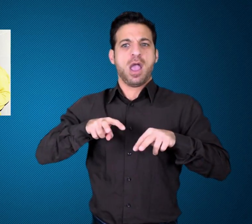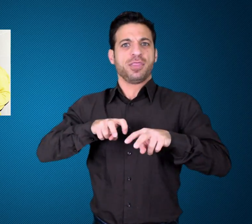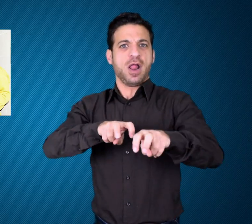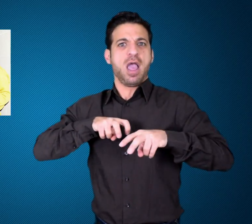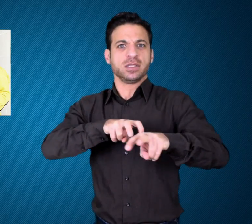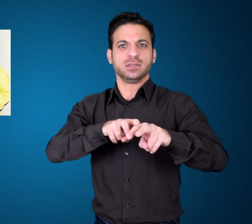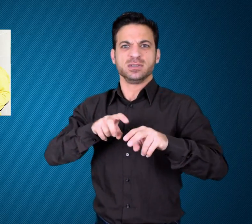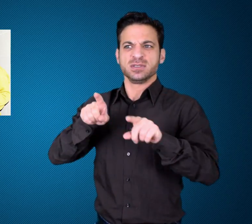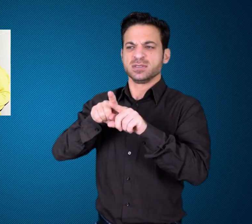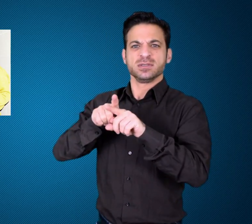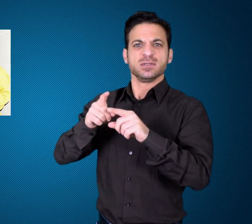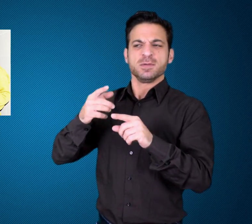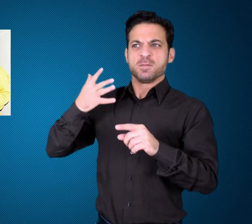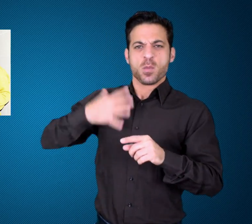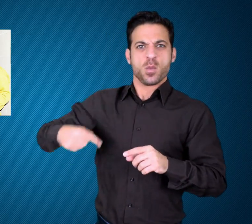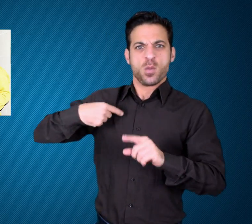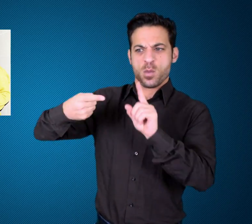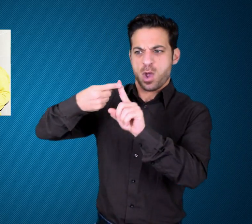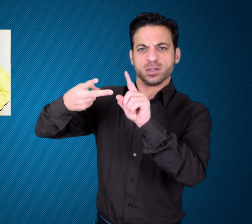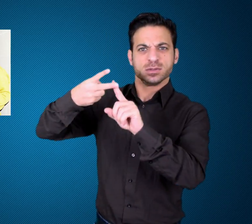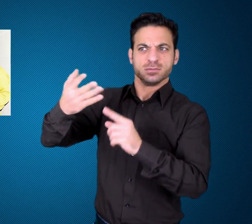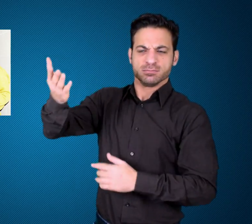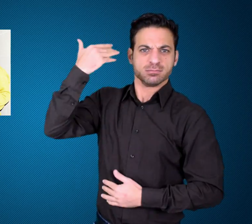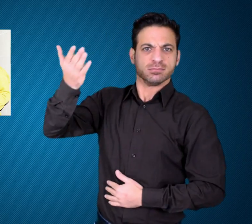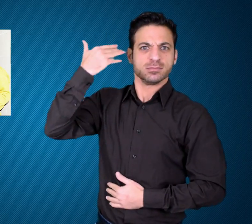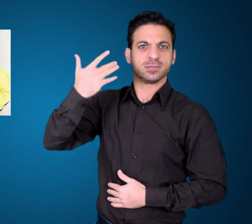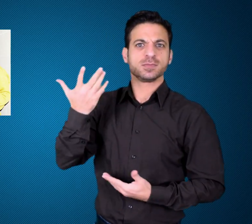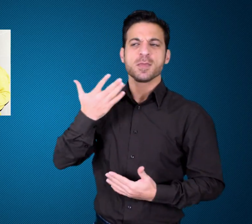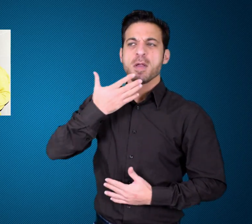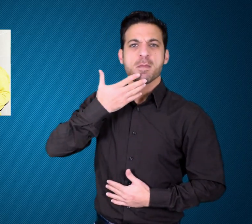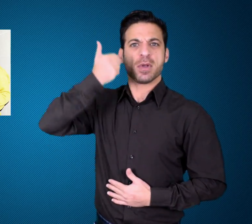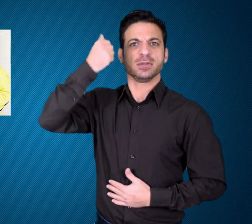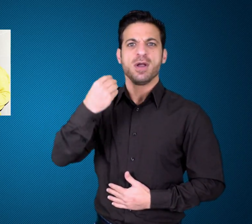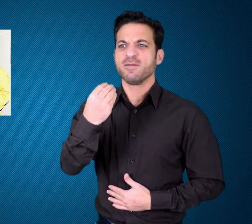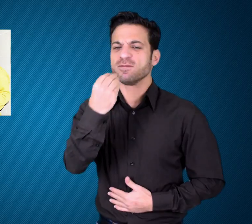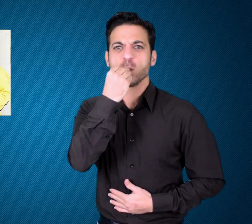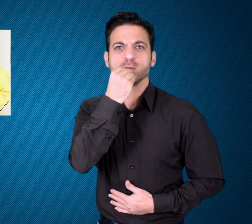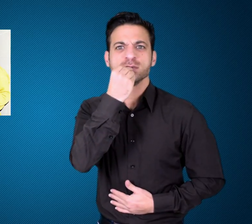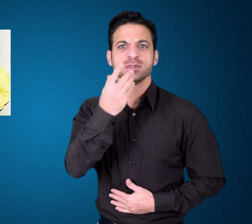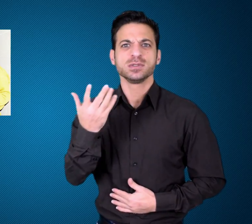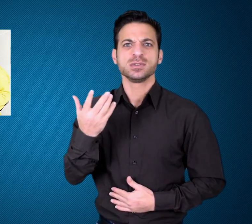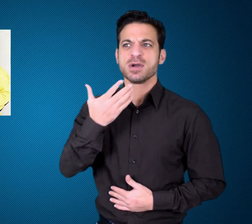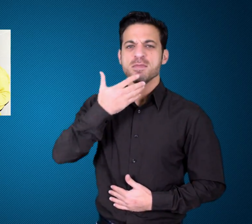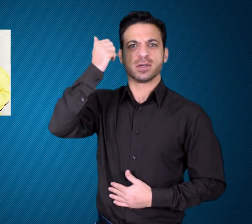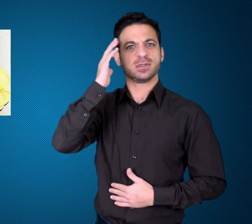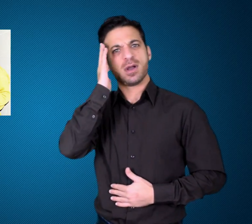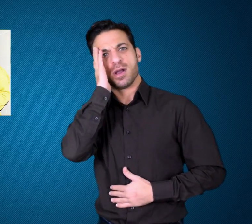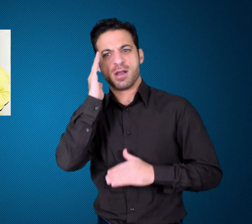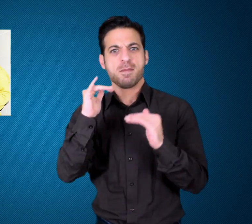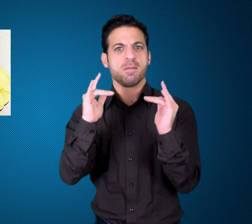amenities including proper food, bed